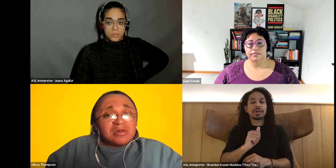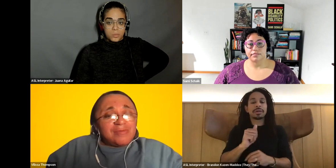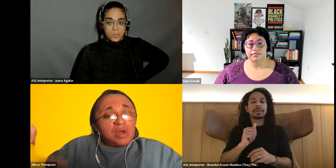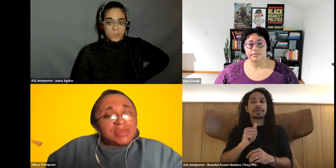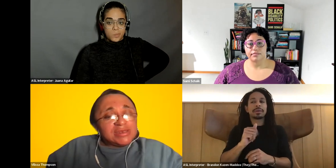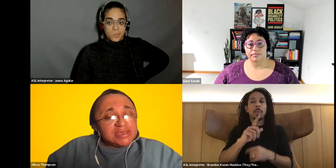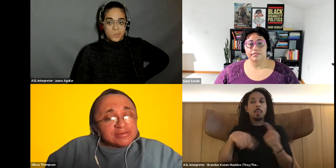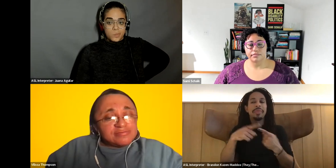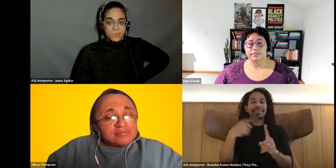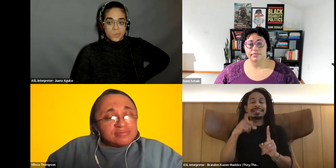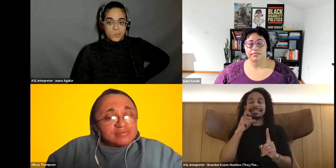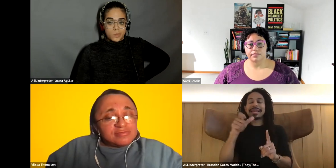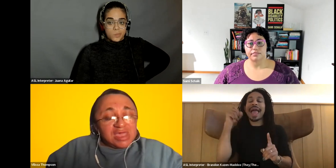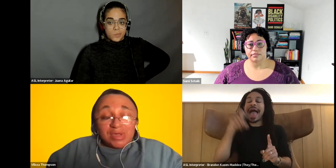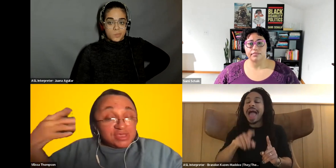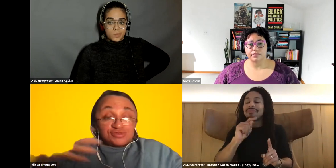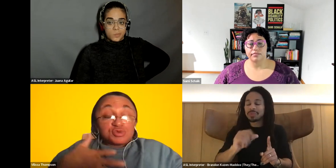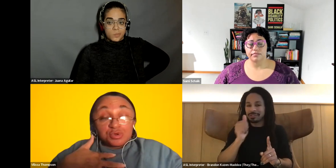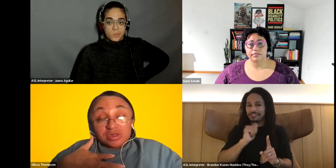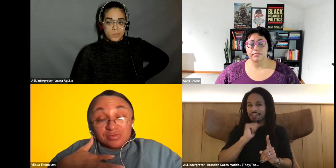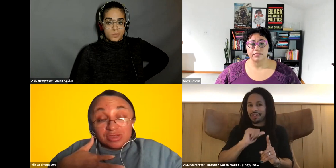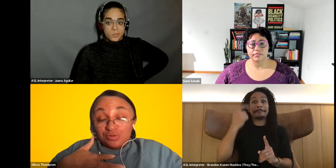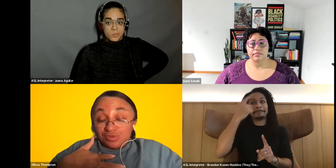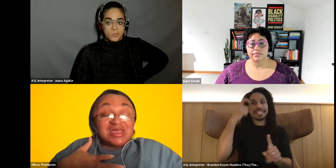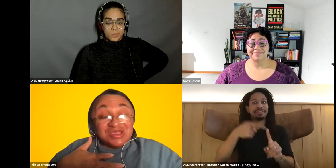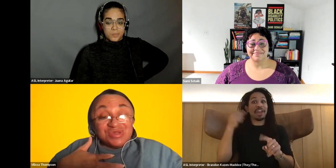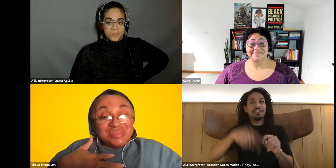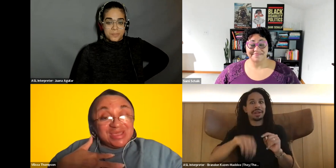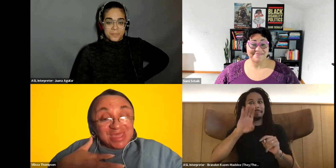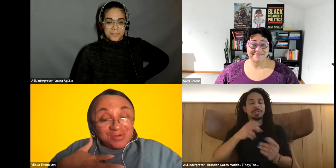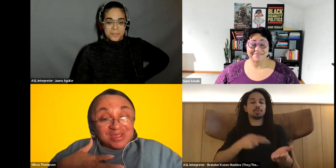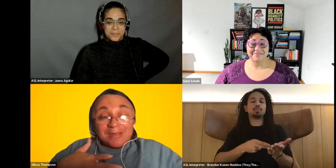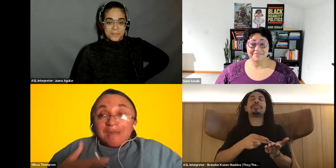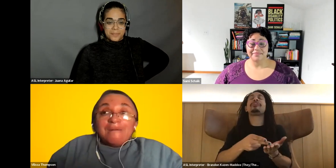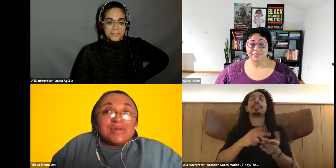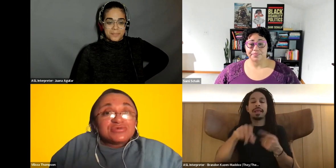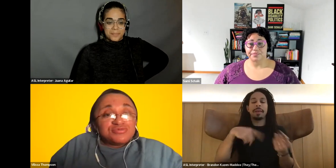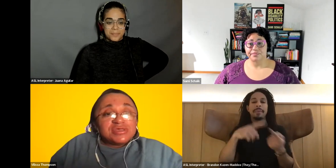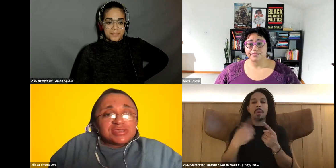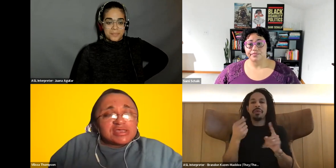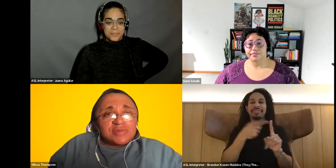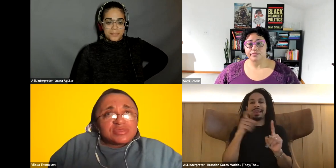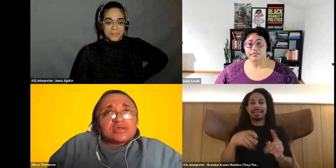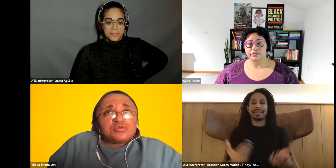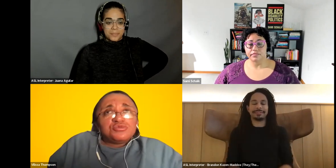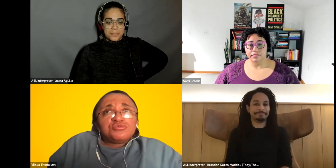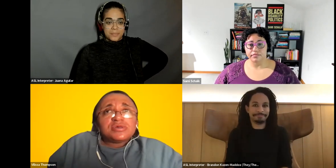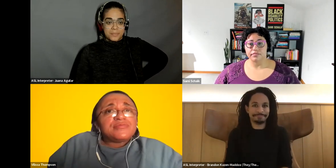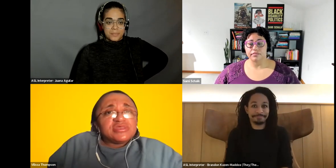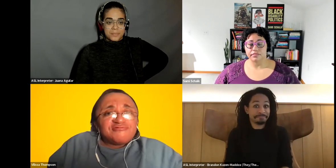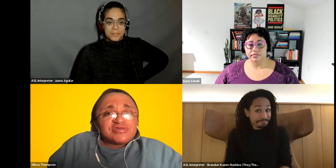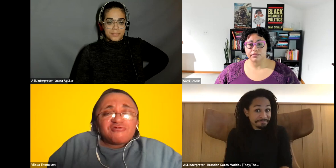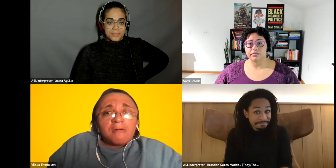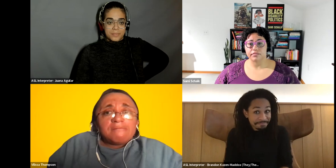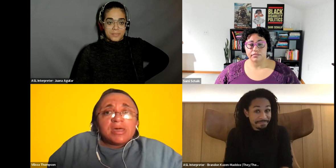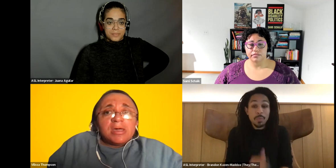Vilissa Thompson: about what they needed. And maybe that's a social worker in me, because, you know, you're thinking that way. But it really does. And I think like, who could have benefited from